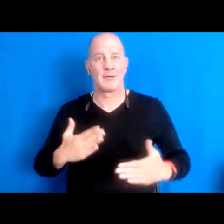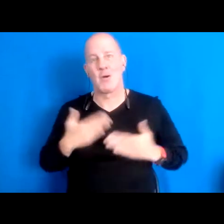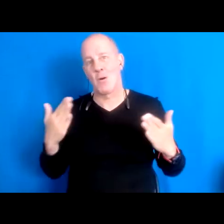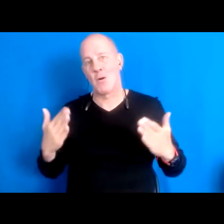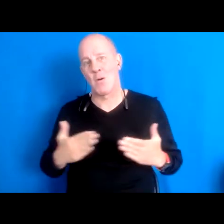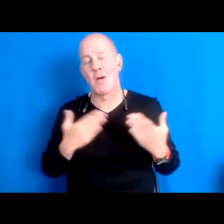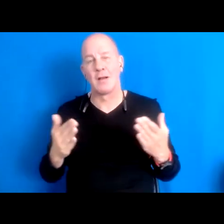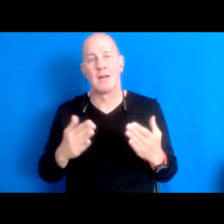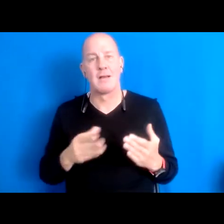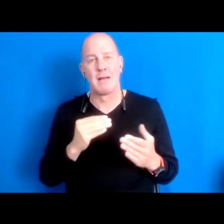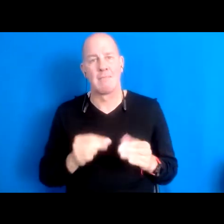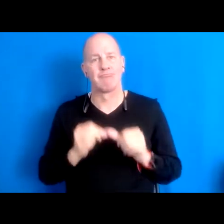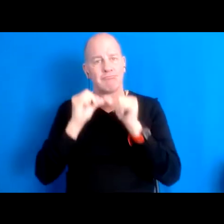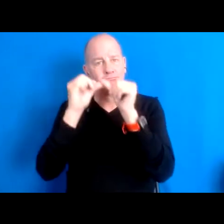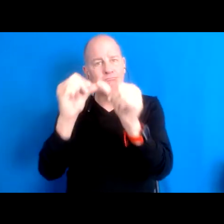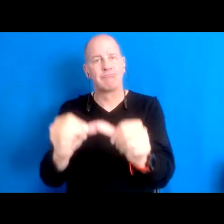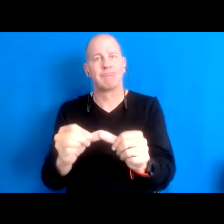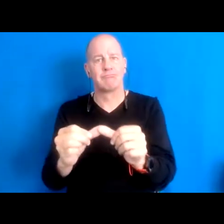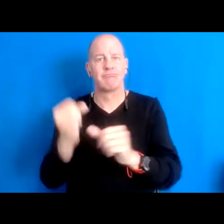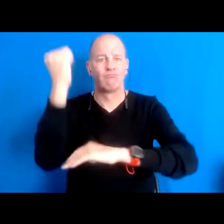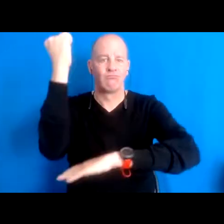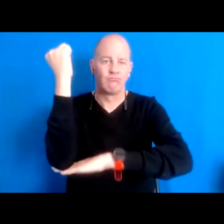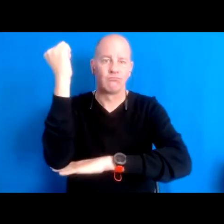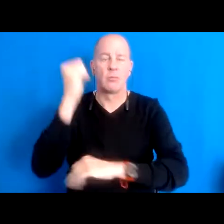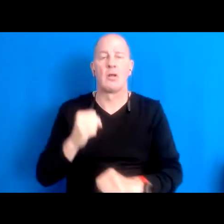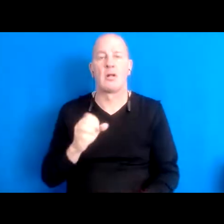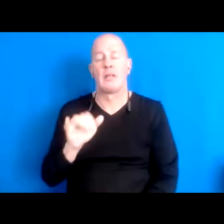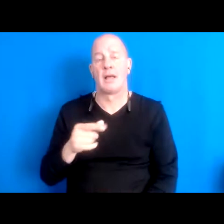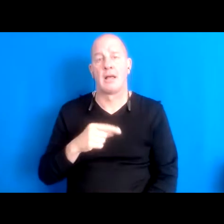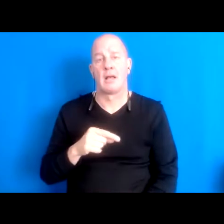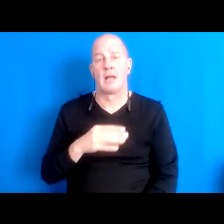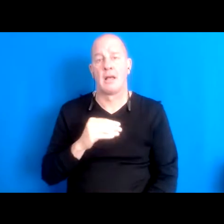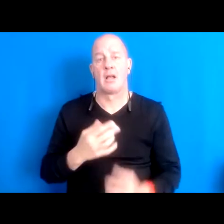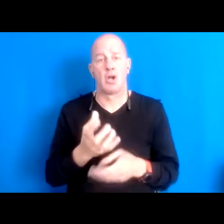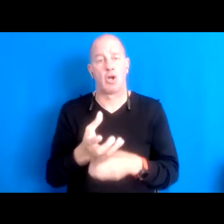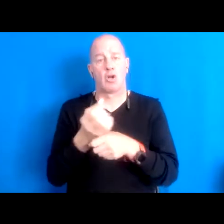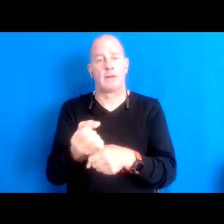effects that we know and confidence that we 15:51:29 think that we know that's going to